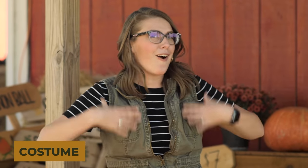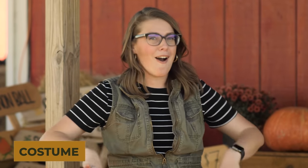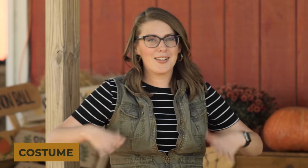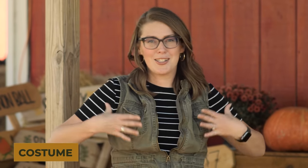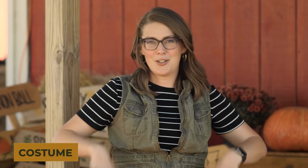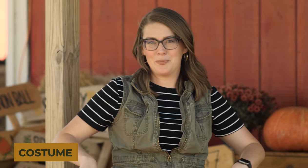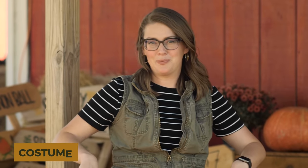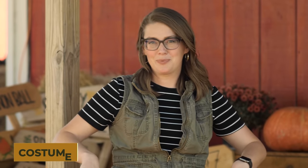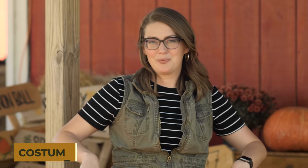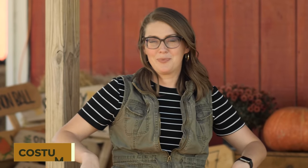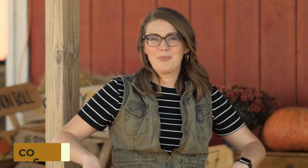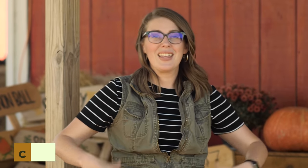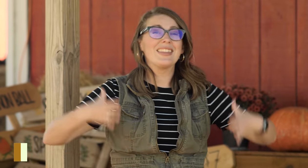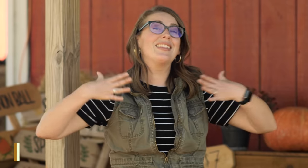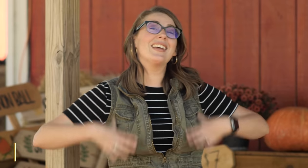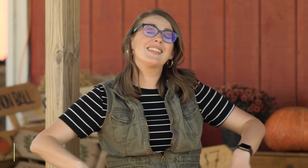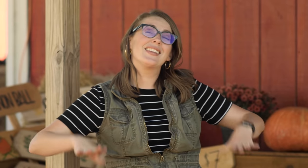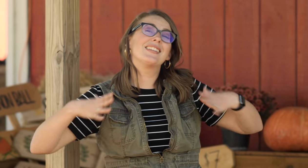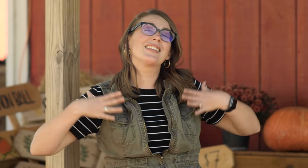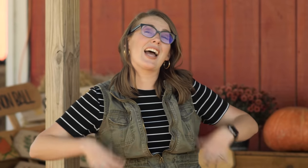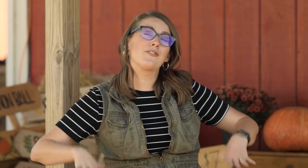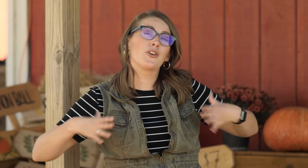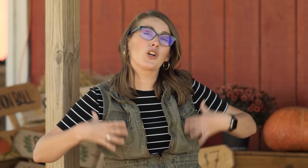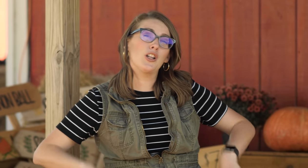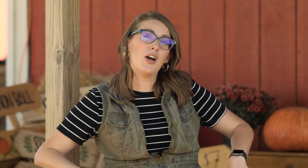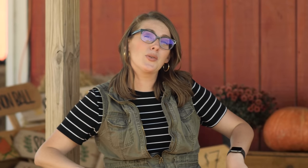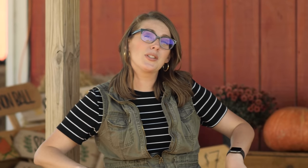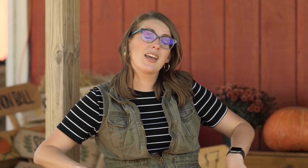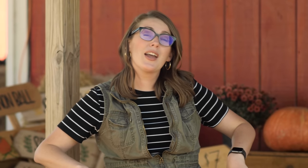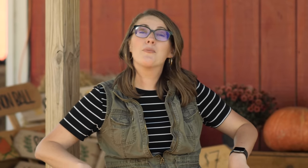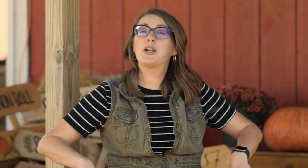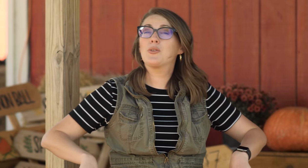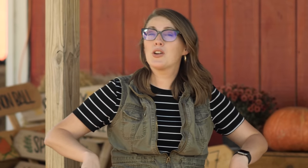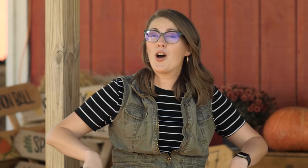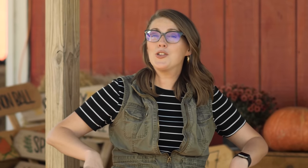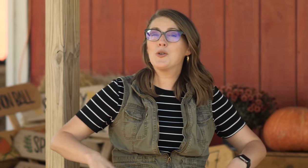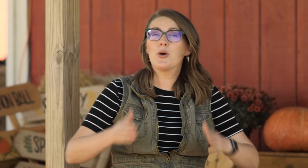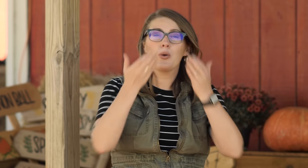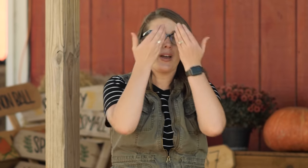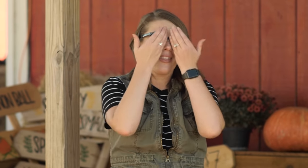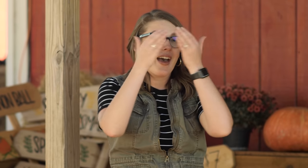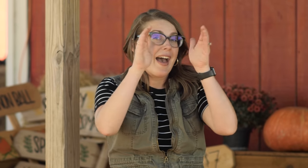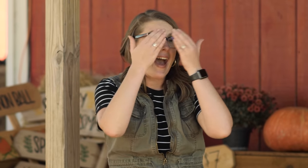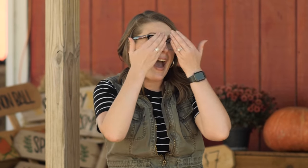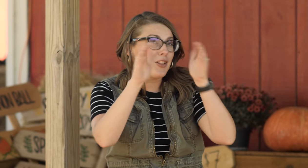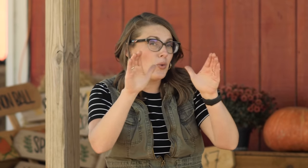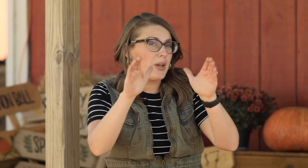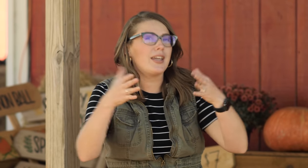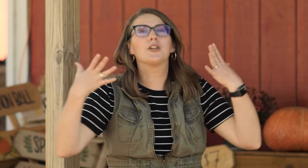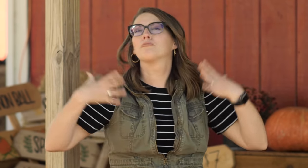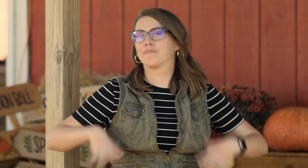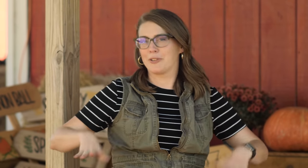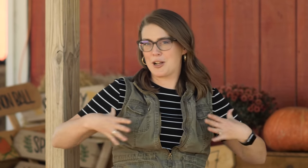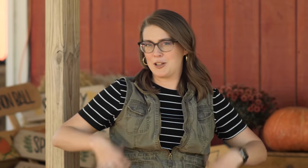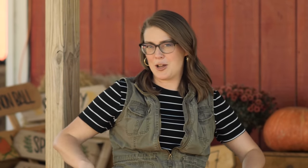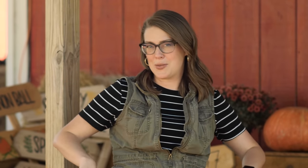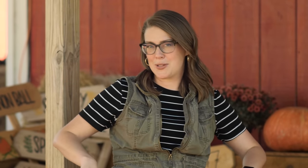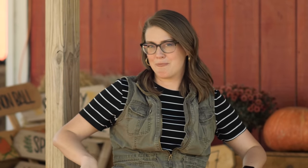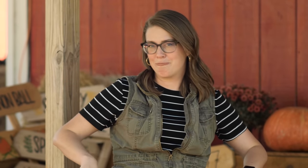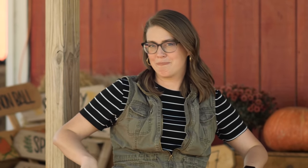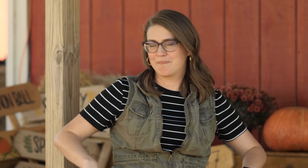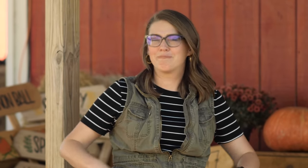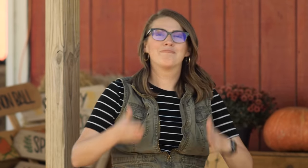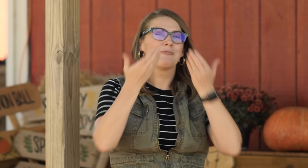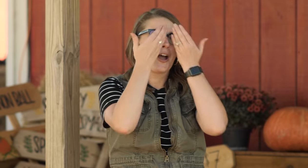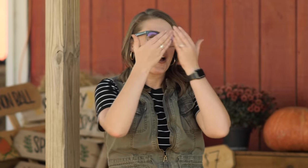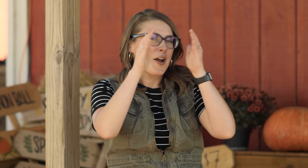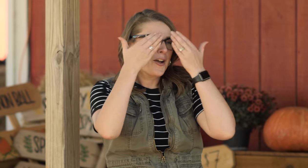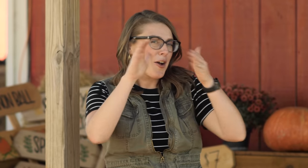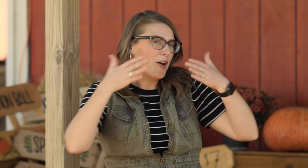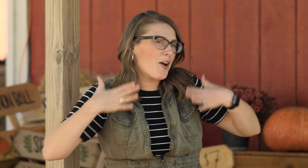costume', this is the sign for clothes but you can also put it with 'halloween clothes'.